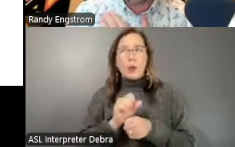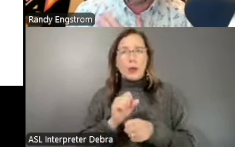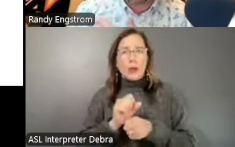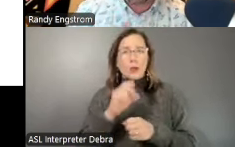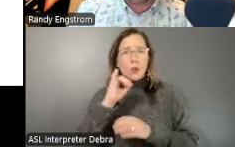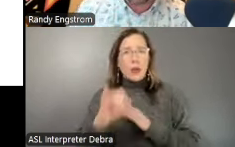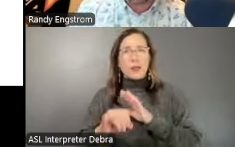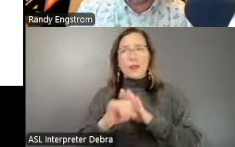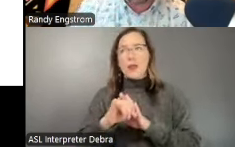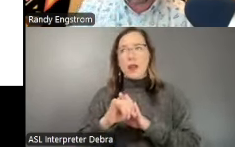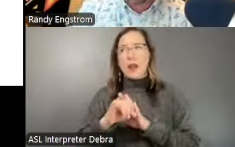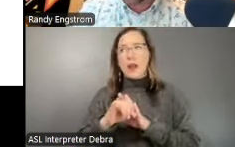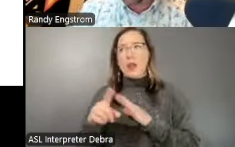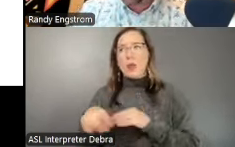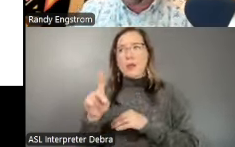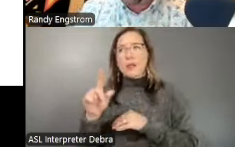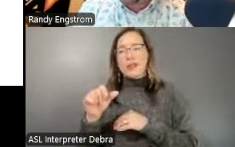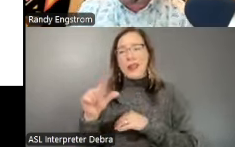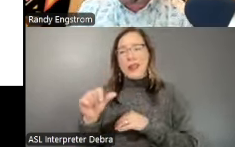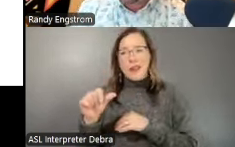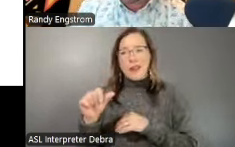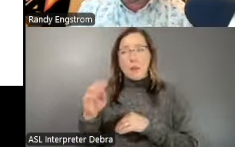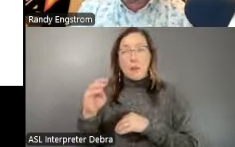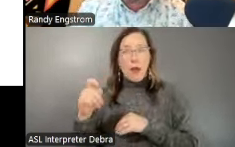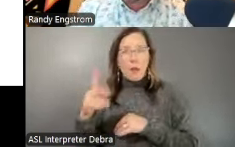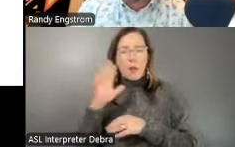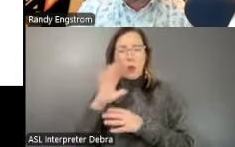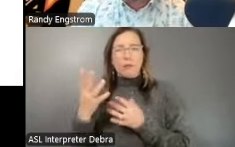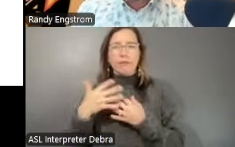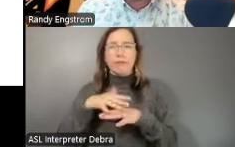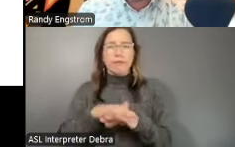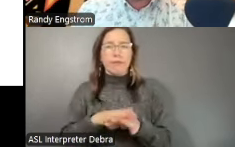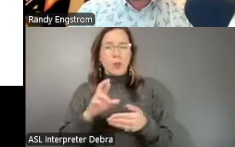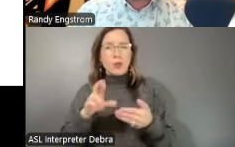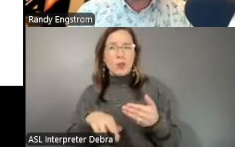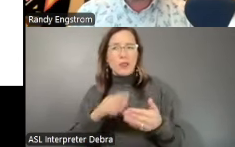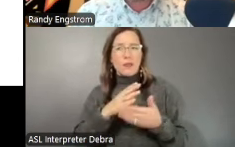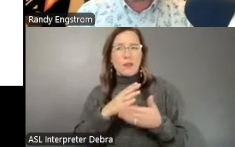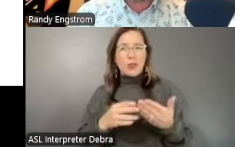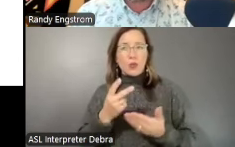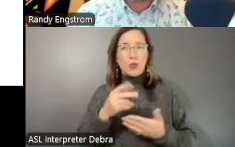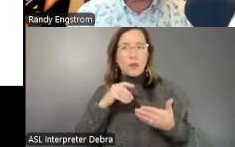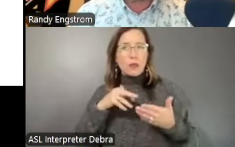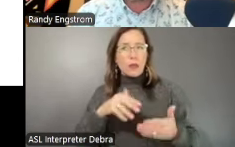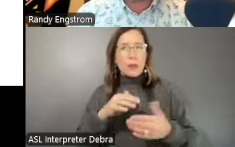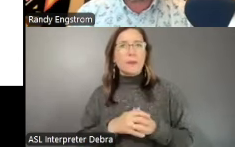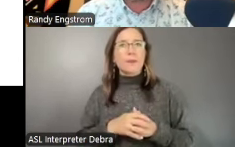these data gaps and we'll incorporate findings into phase two of the study. So next, let's go